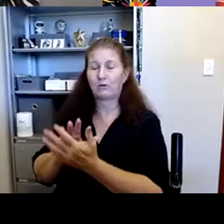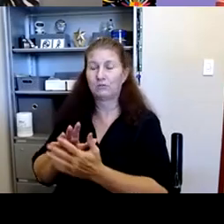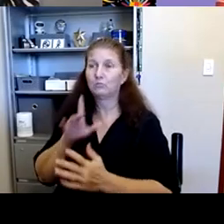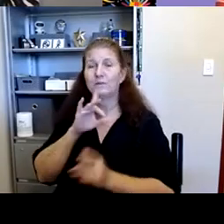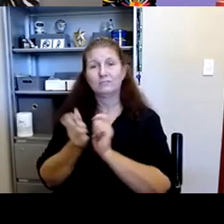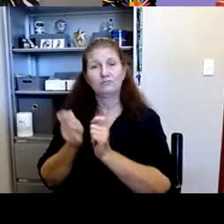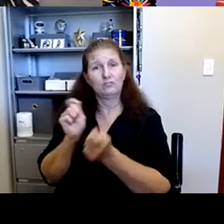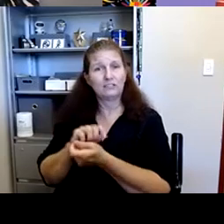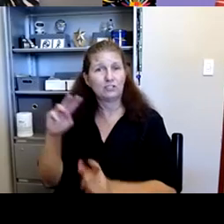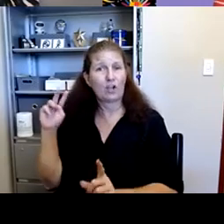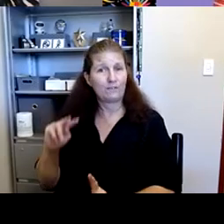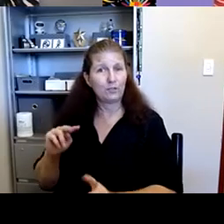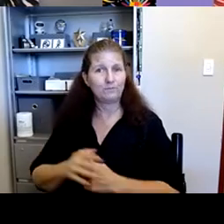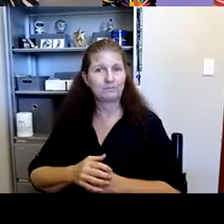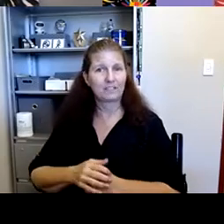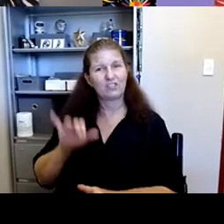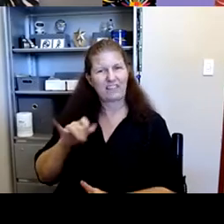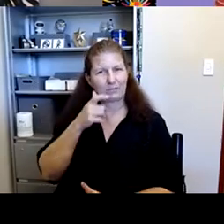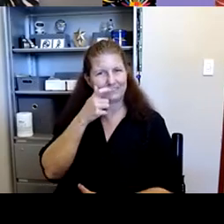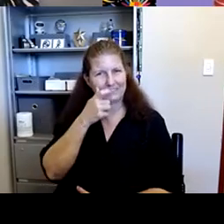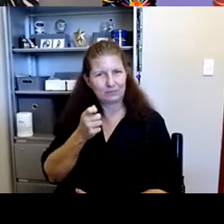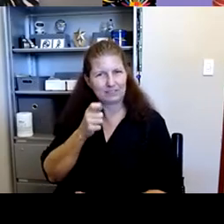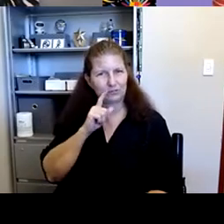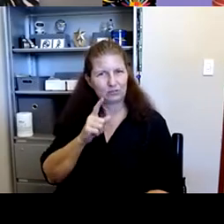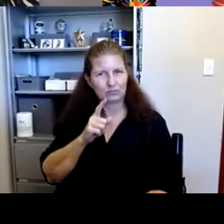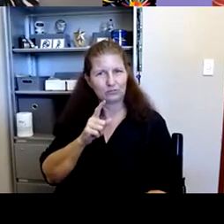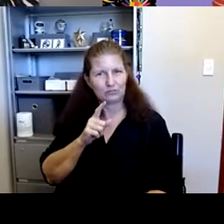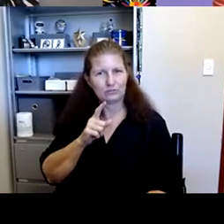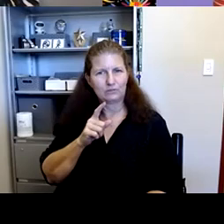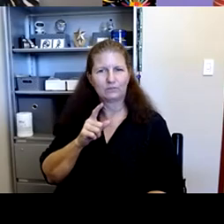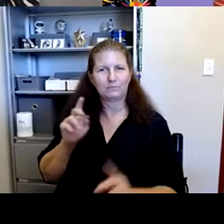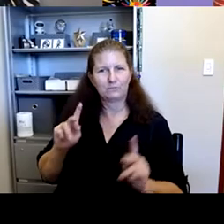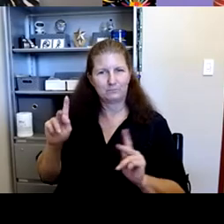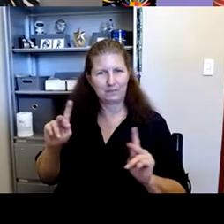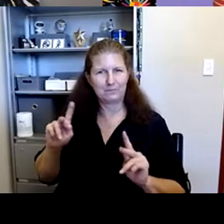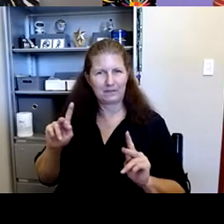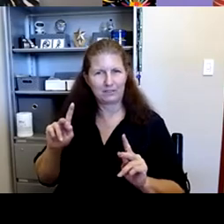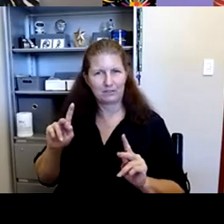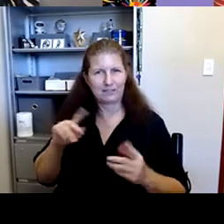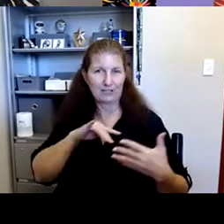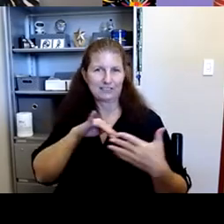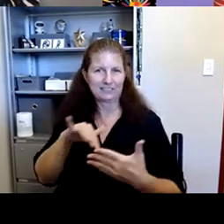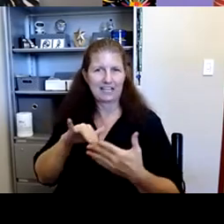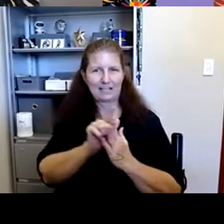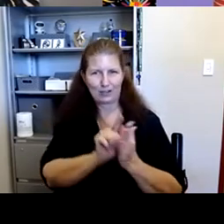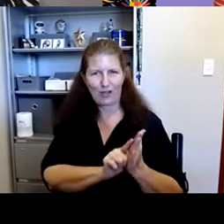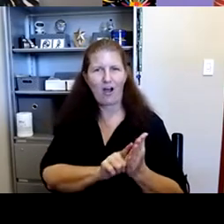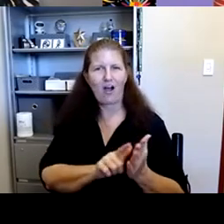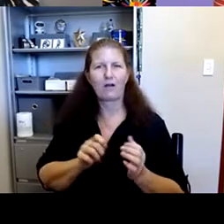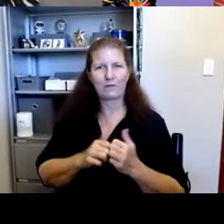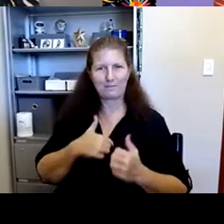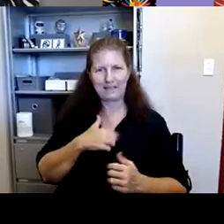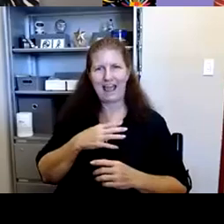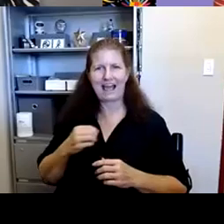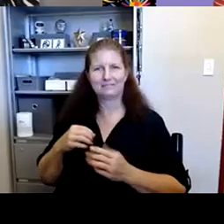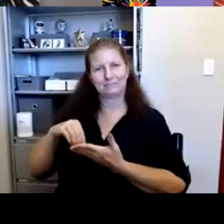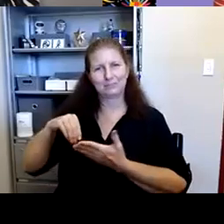Tobias Smith: uh that was interesting to I i'm sure to me and to folks in in we're studying criminal law with me, and I have a background in law.